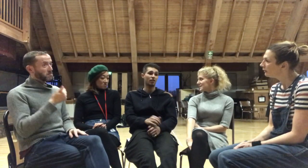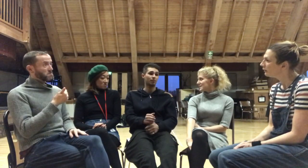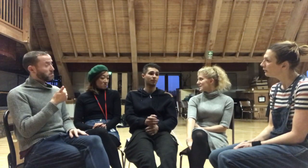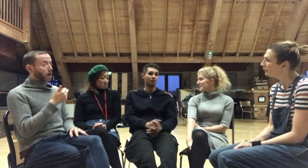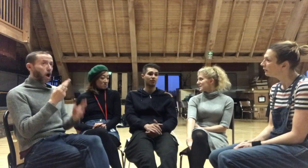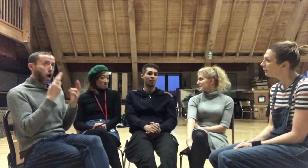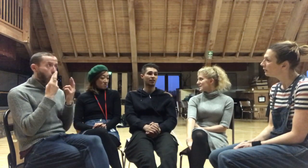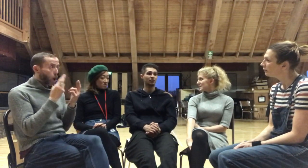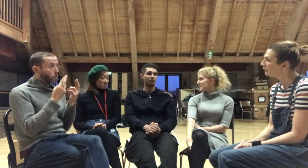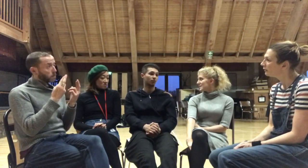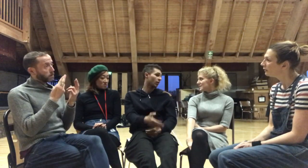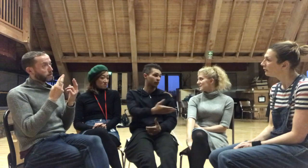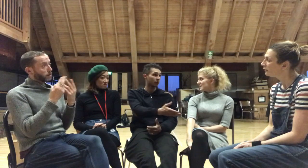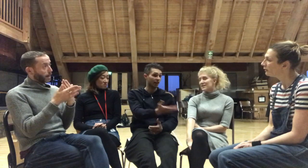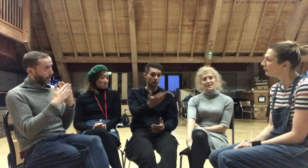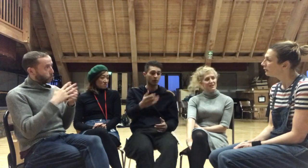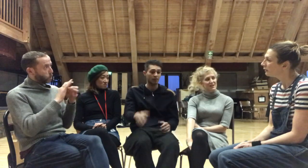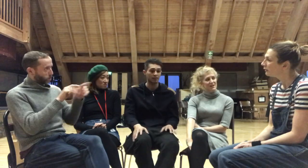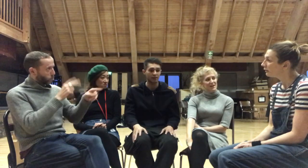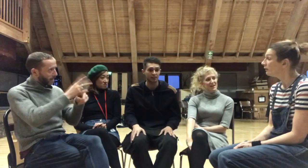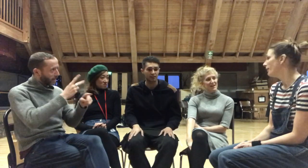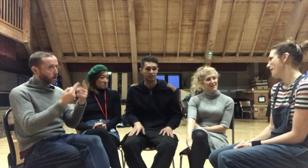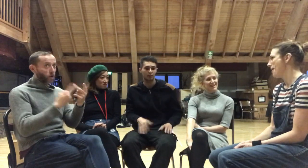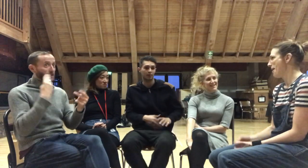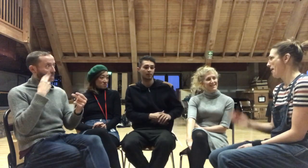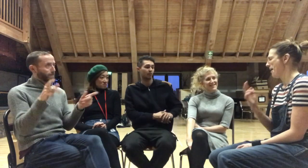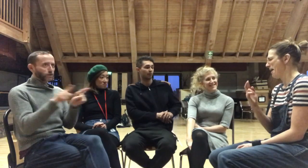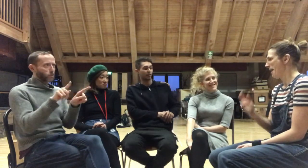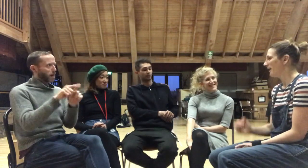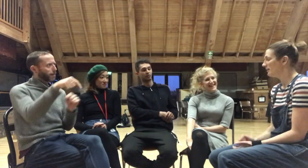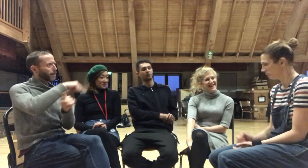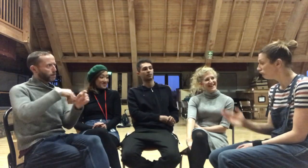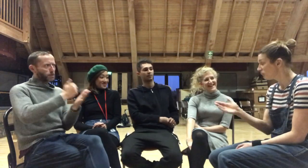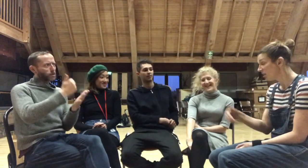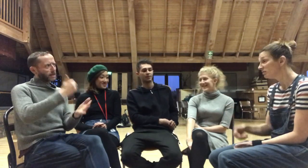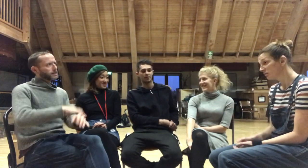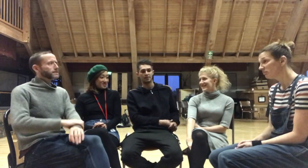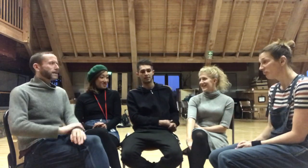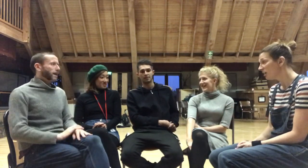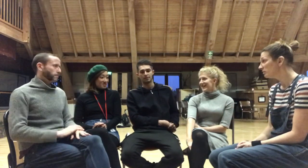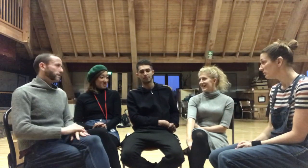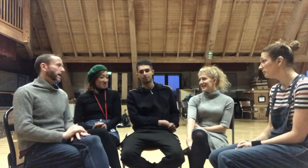hope, I get to work with you again or other Deaf actors it would be brilliant! Yeh!